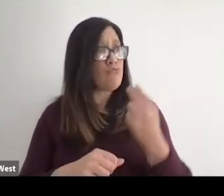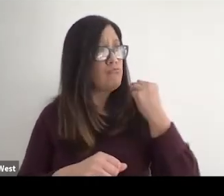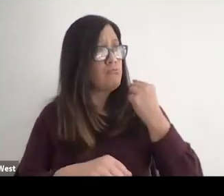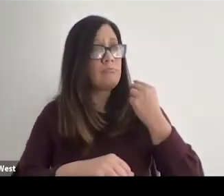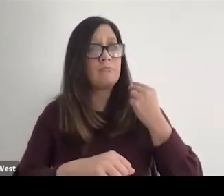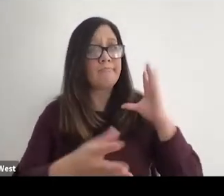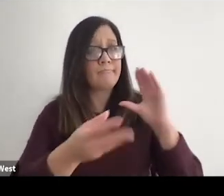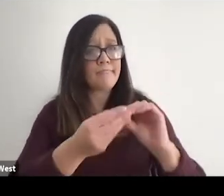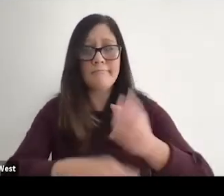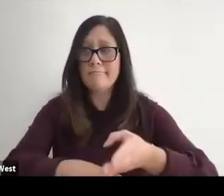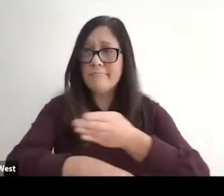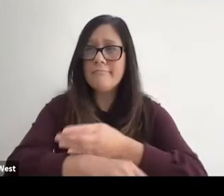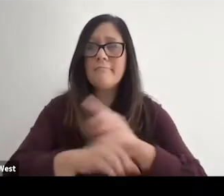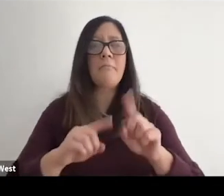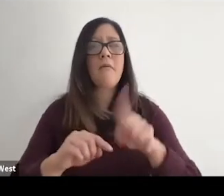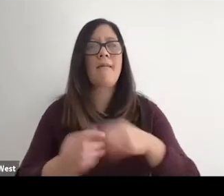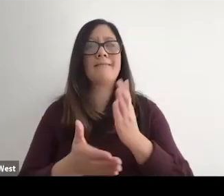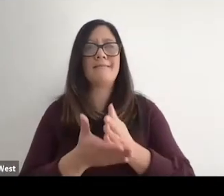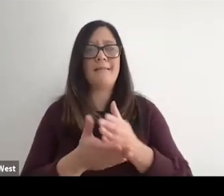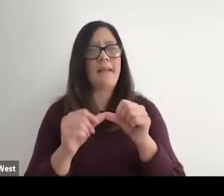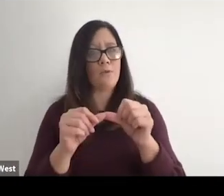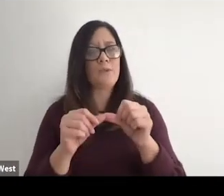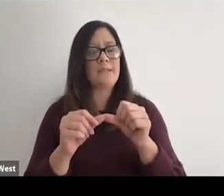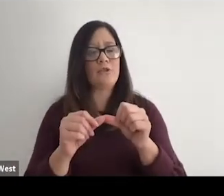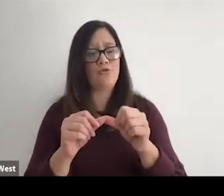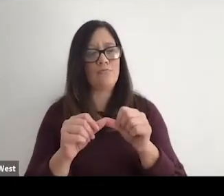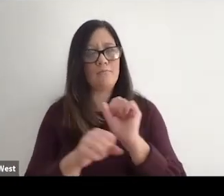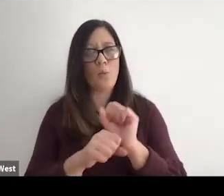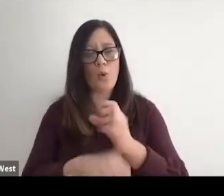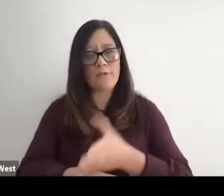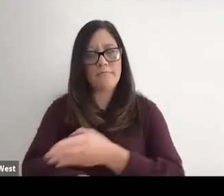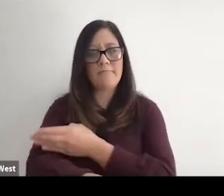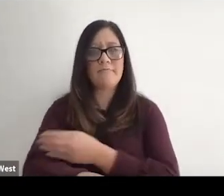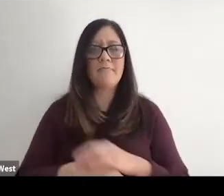but also know that we can't stop here. Need to keep working. Are adaptive